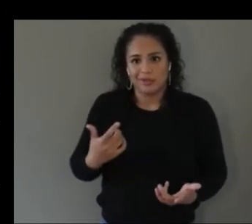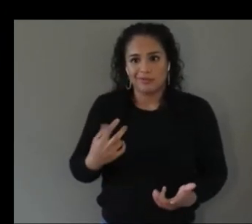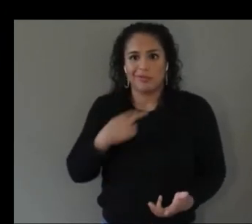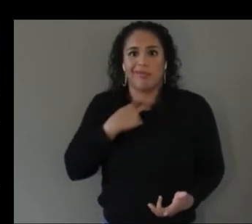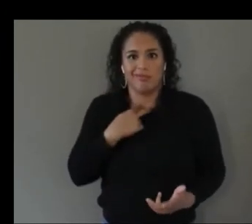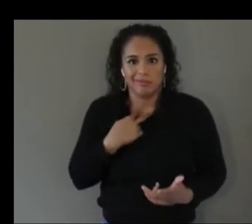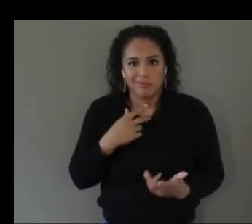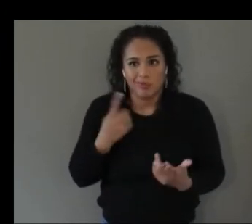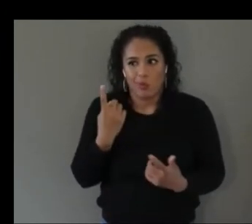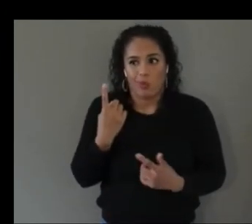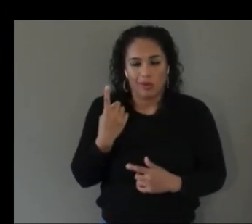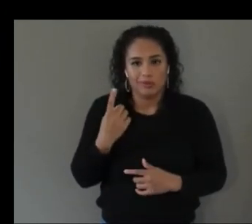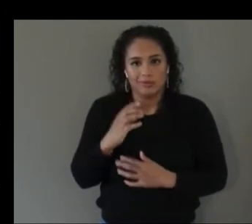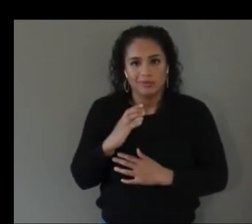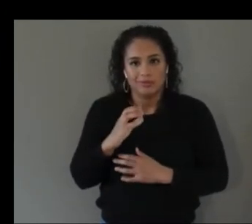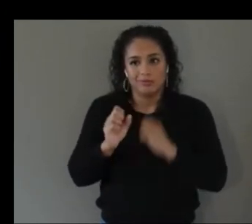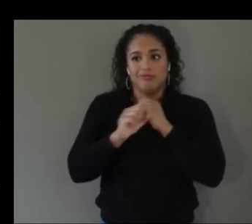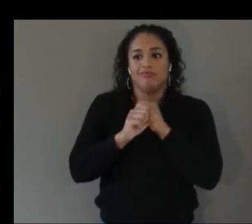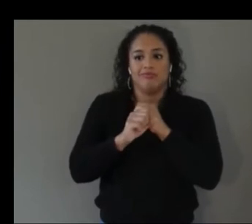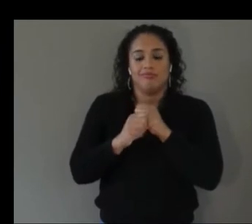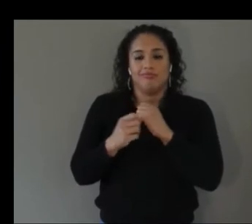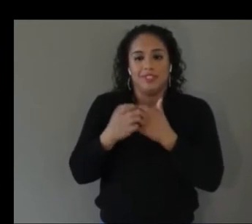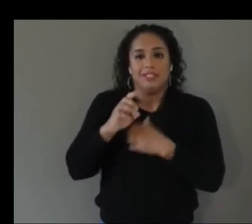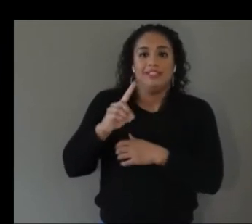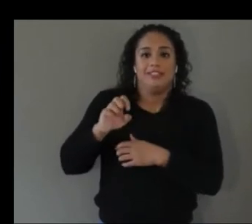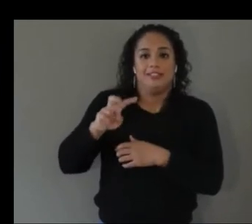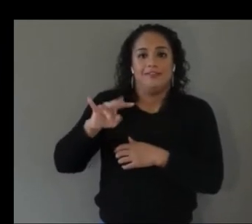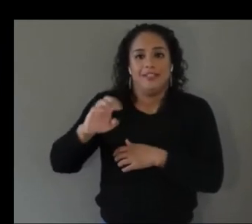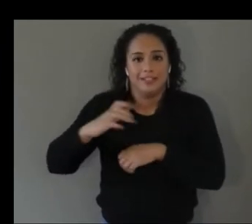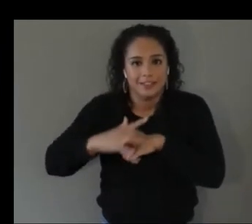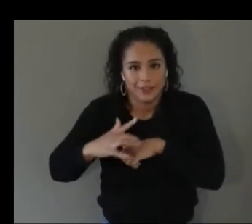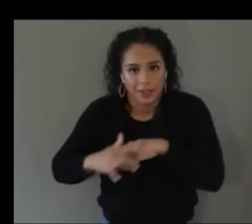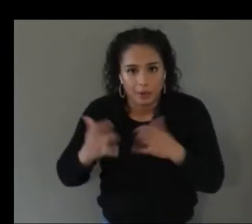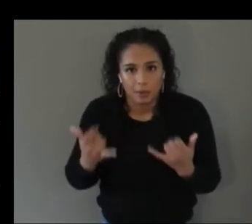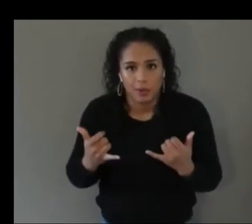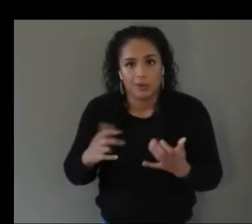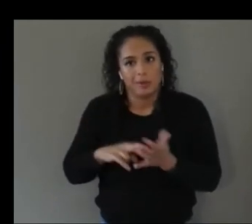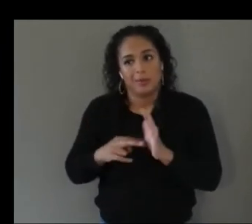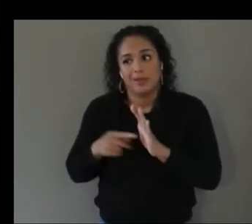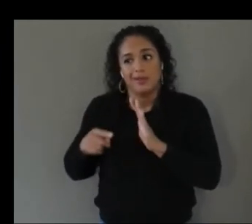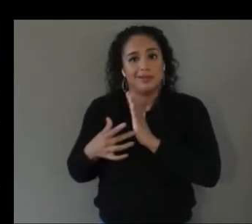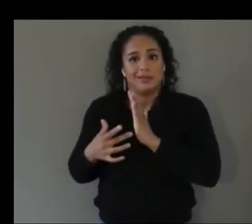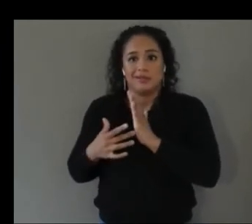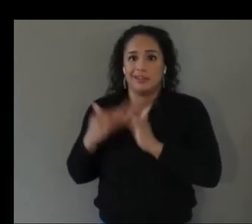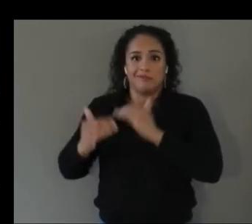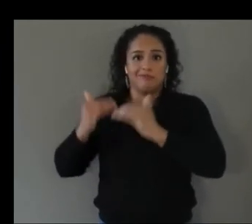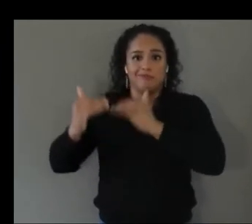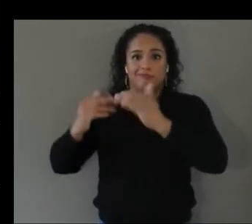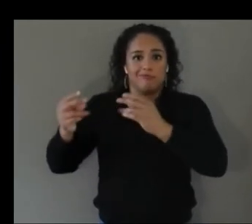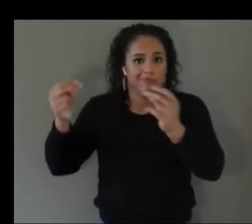available today like this technology is evolving very quickly um martez what about you